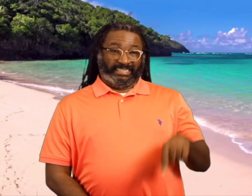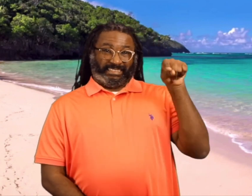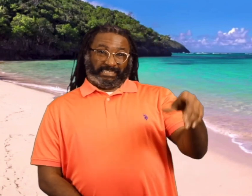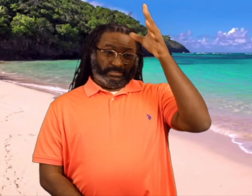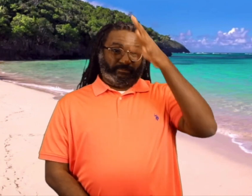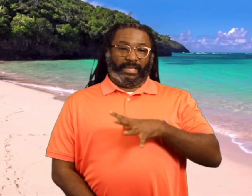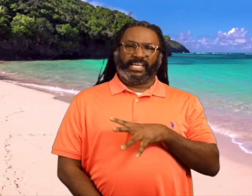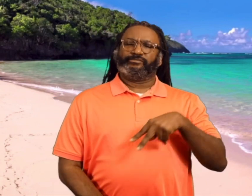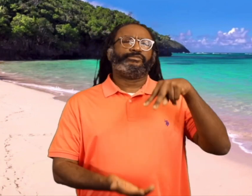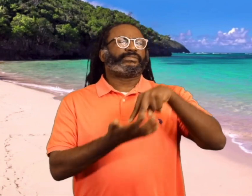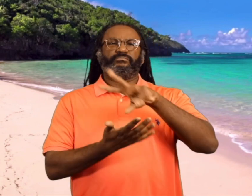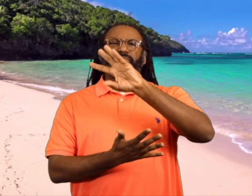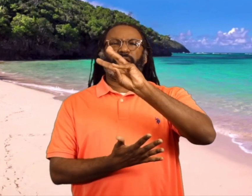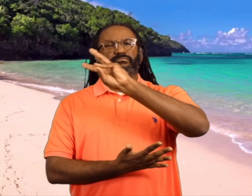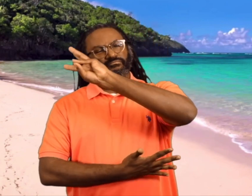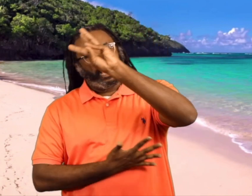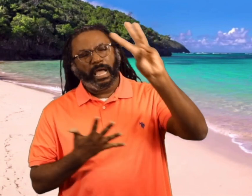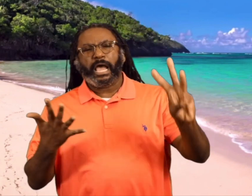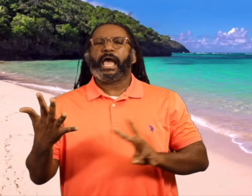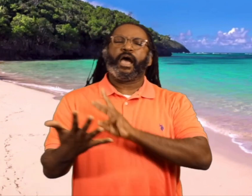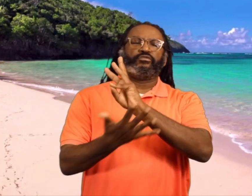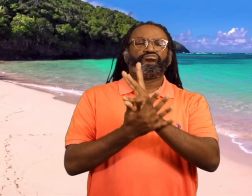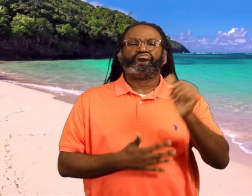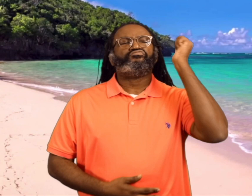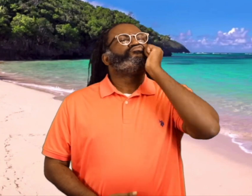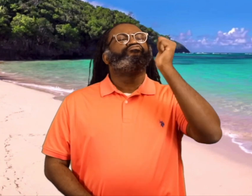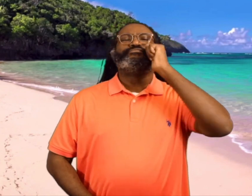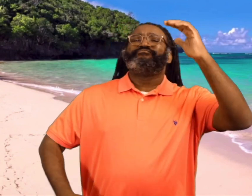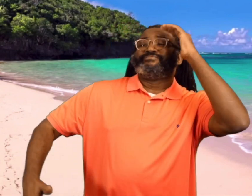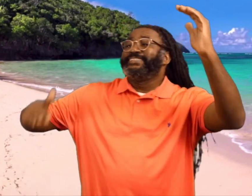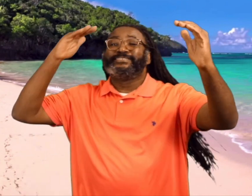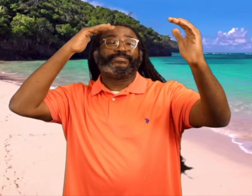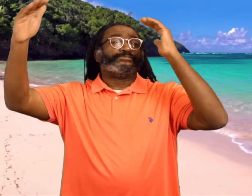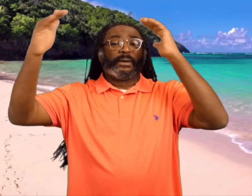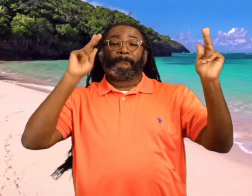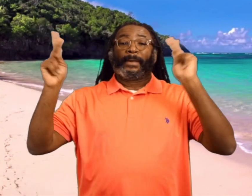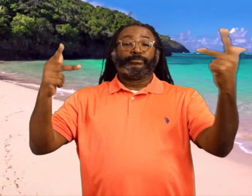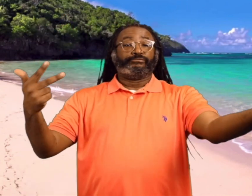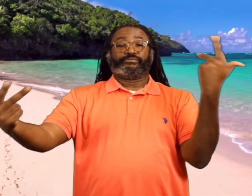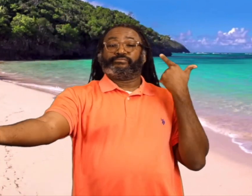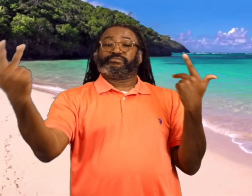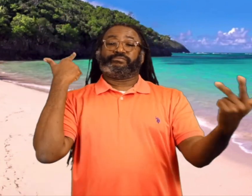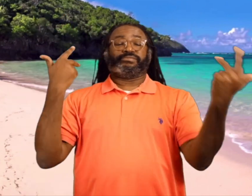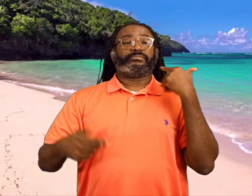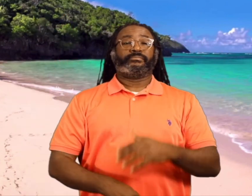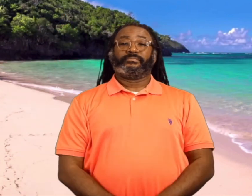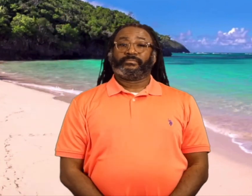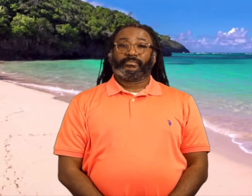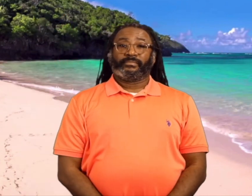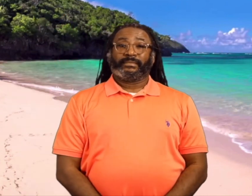This man stands for six hours a day cheerfully greeting people who pass by.